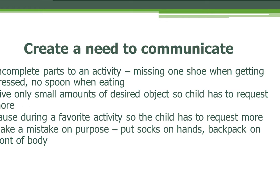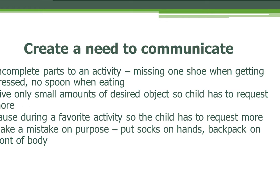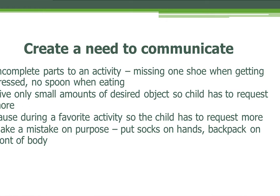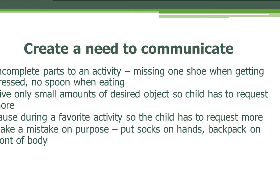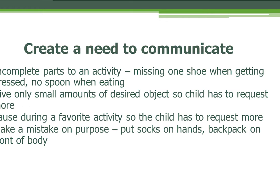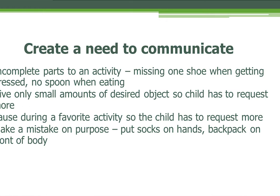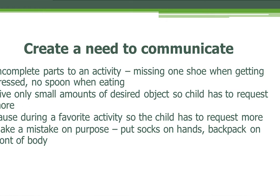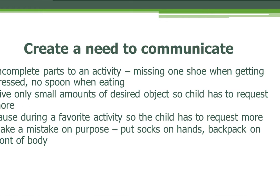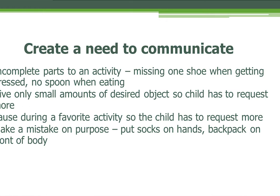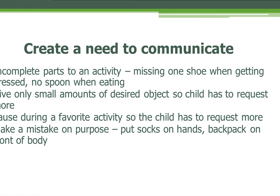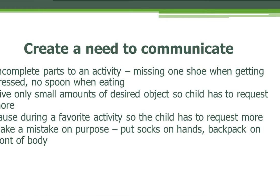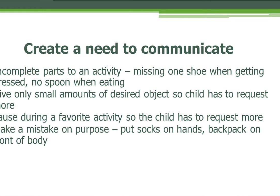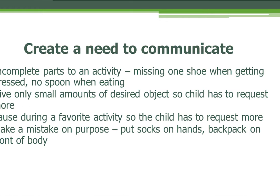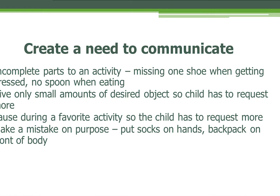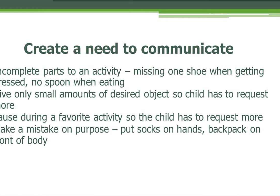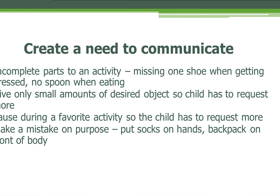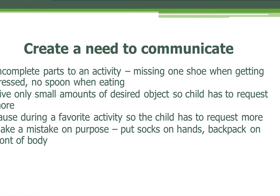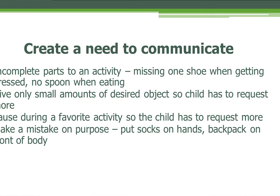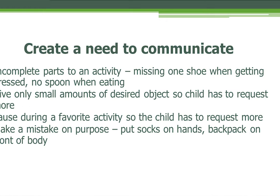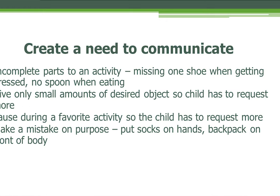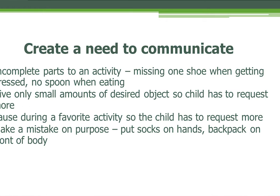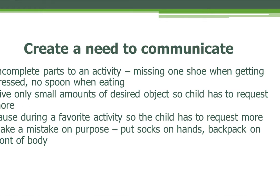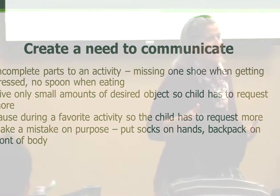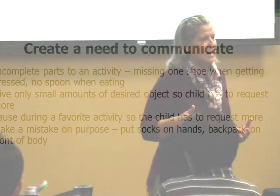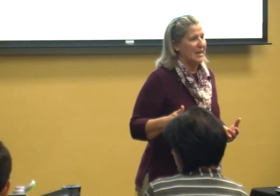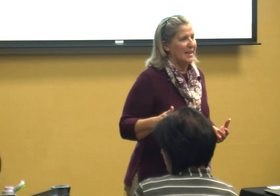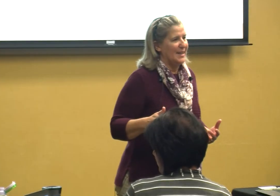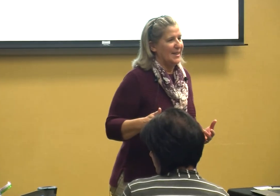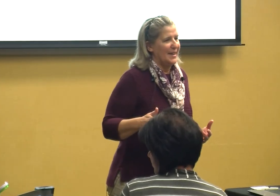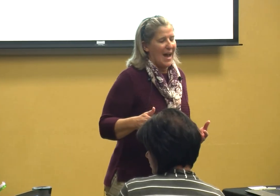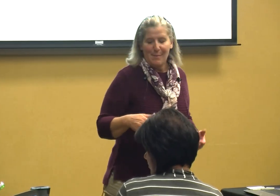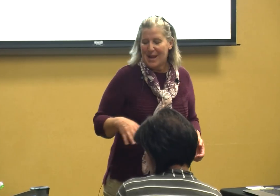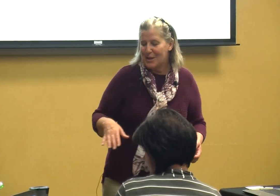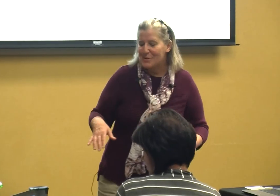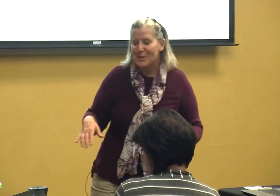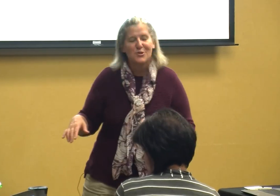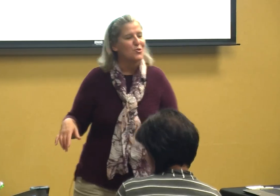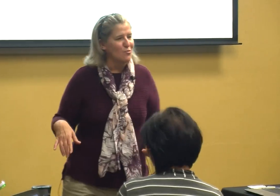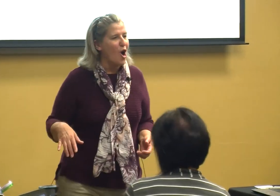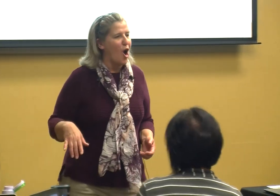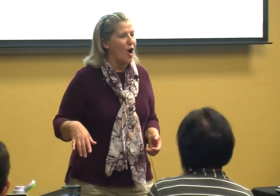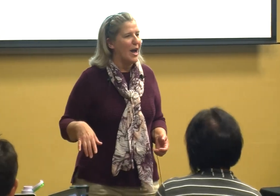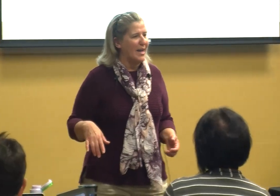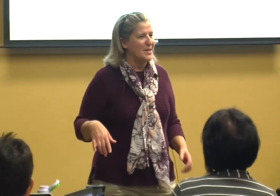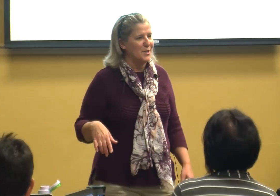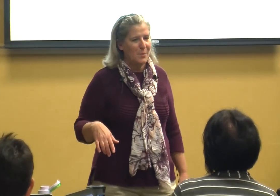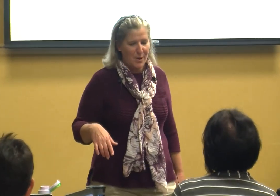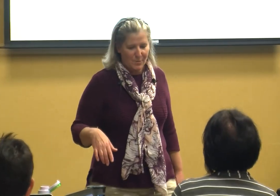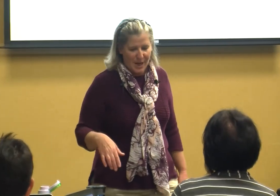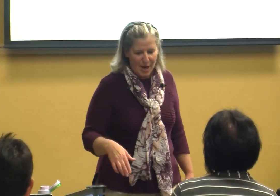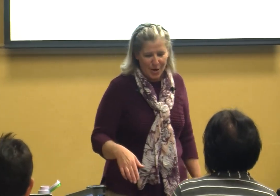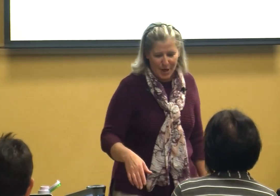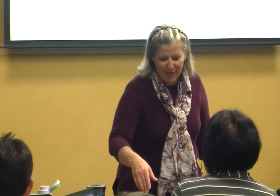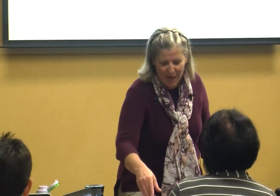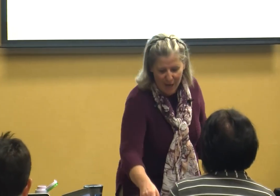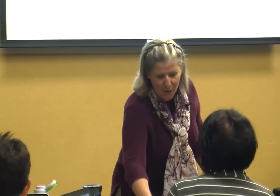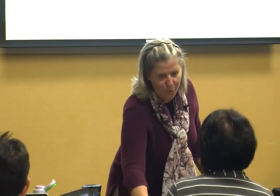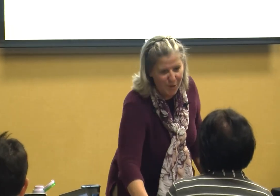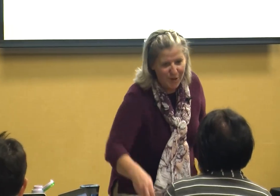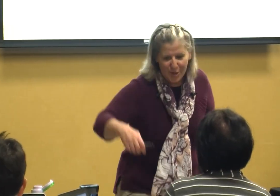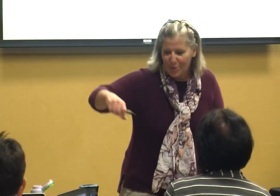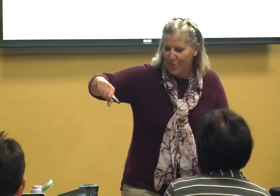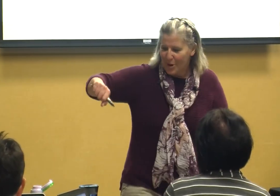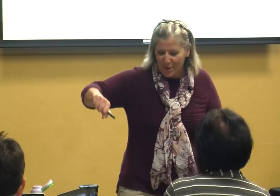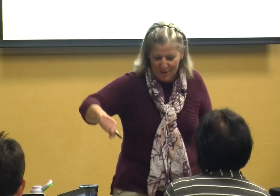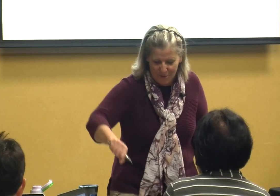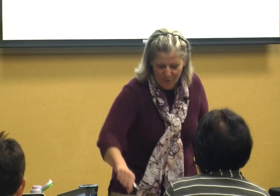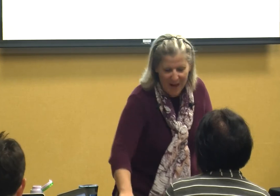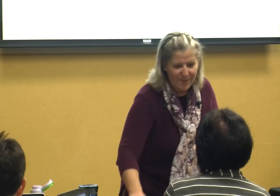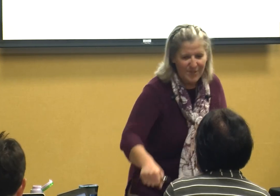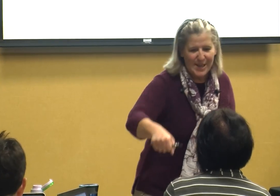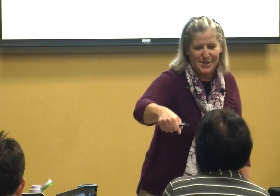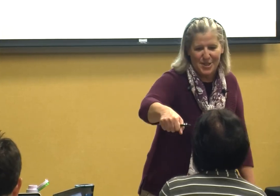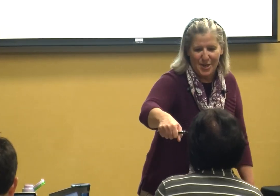is I may make a mistake I may use a straw as a spoon here you go we're going to try to feed you